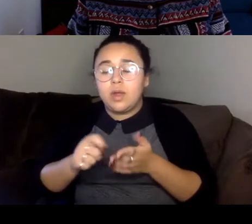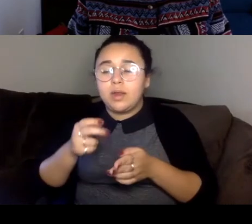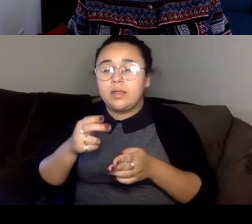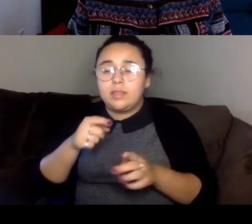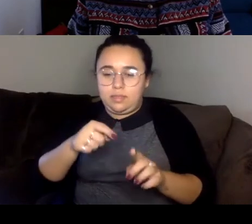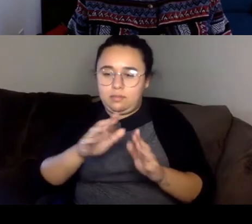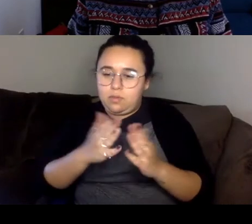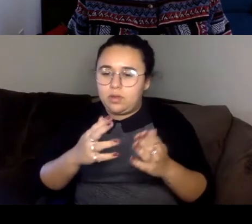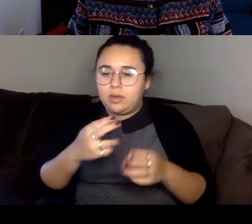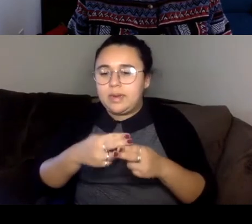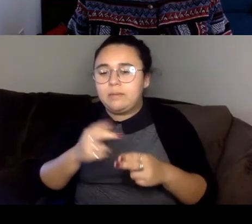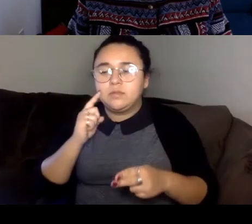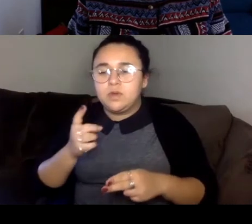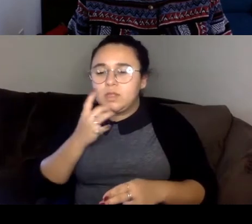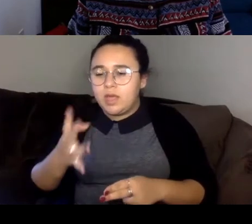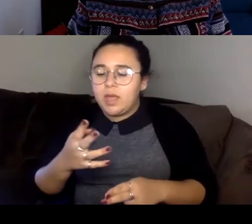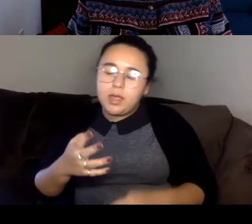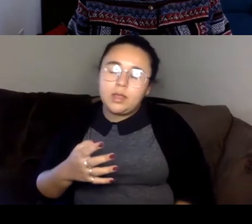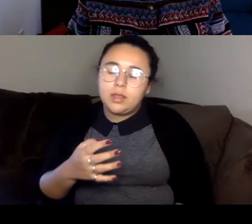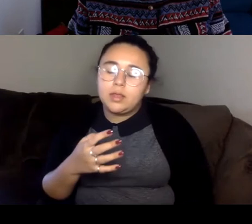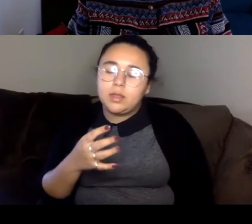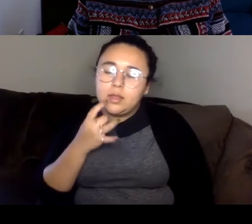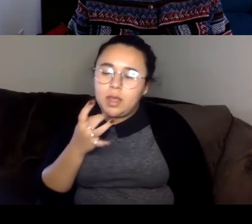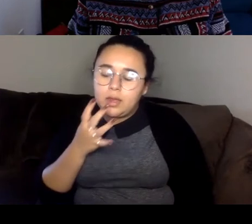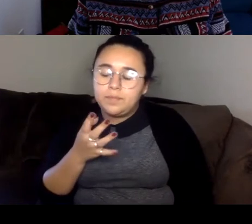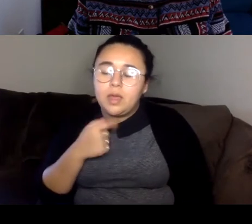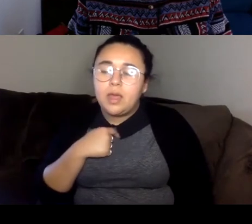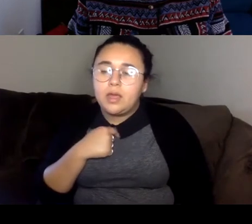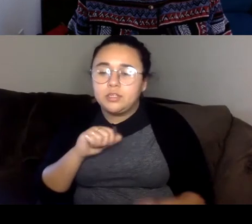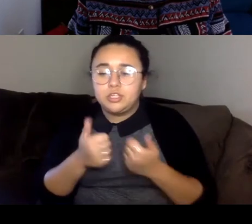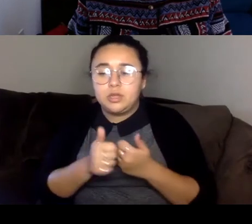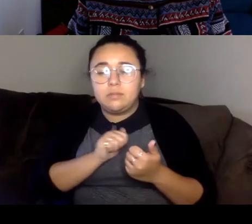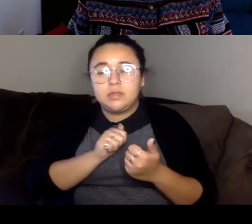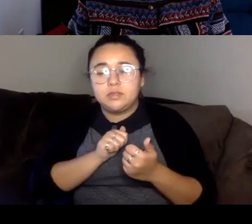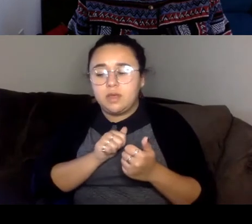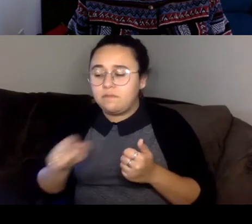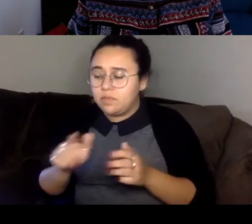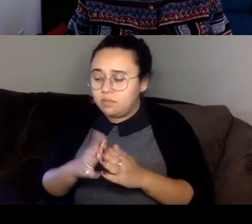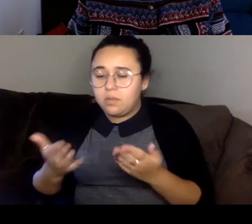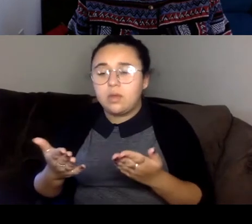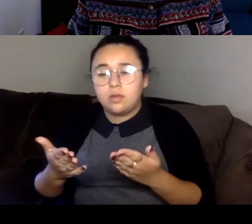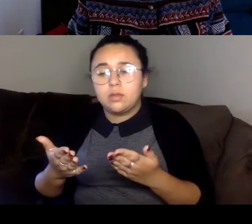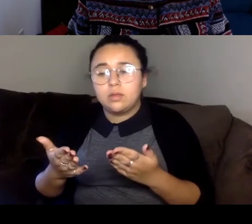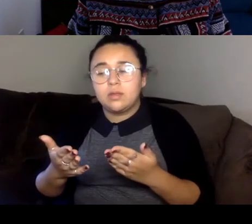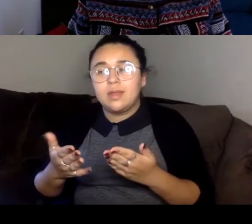I basically challenged myself to take on the book I said the word work of fiction, meaning